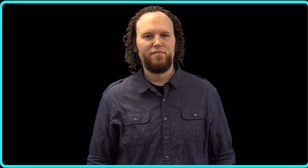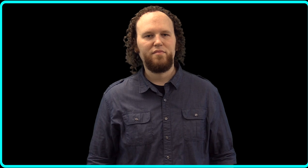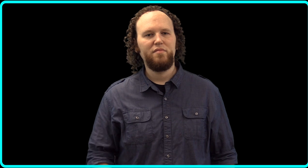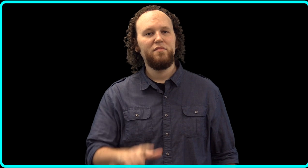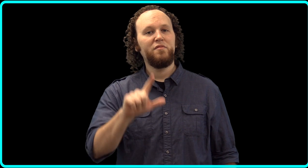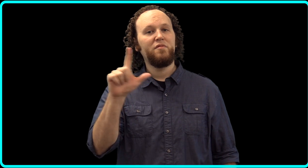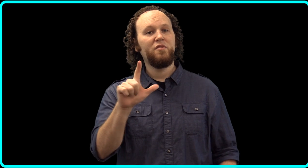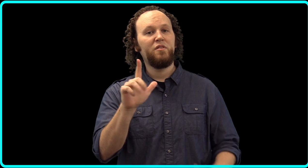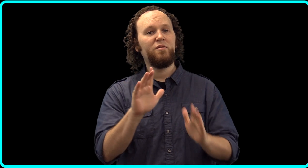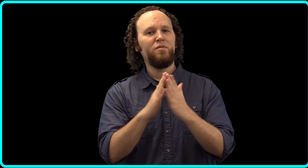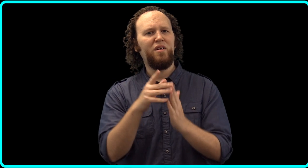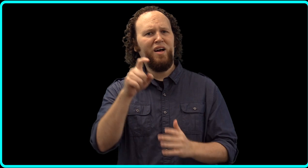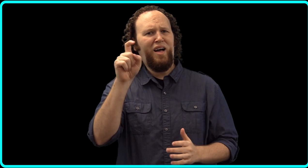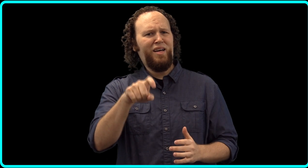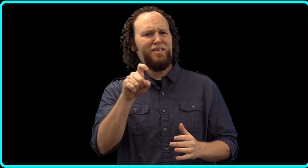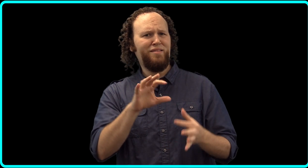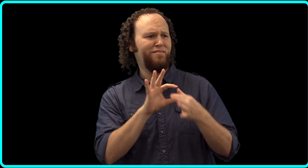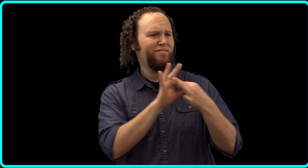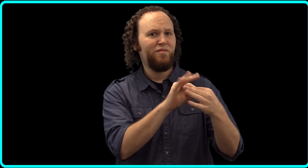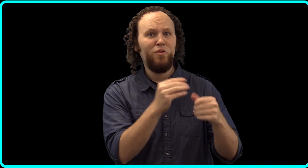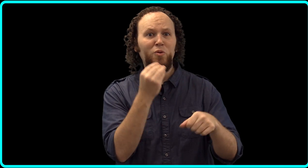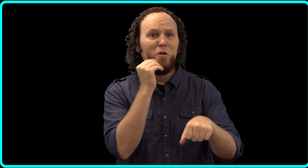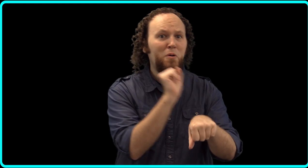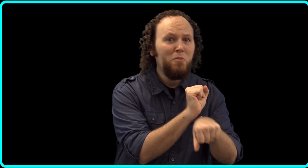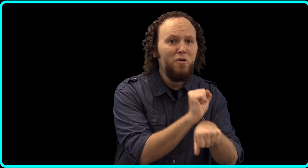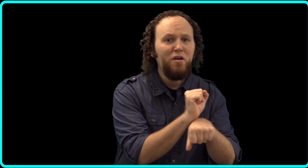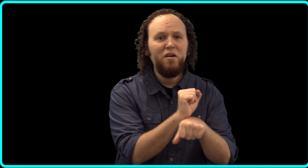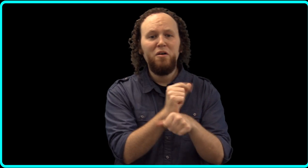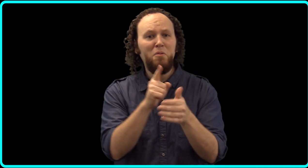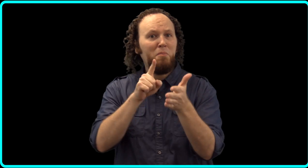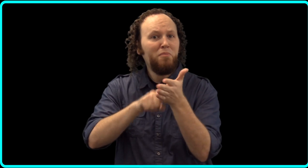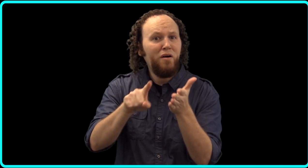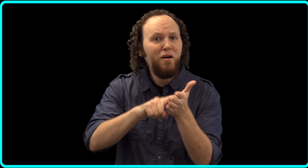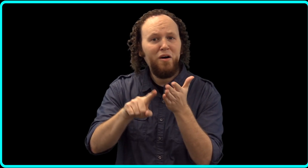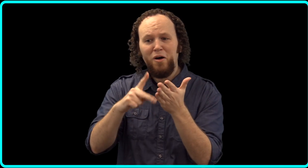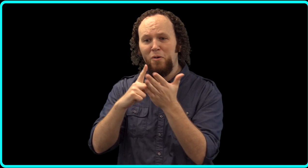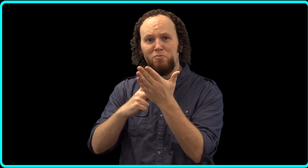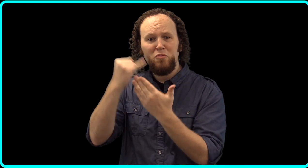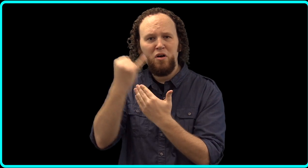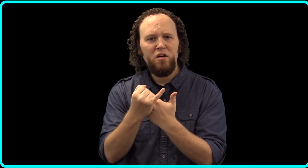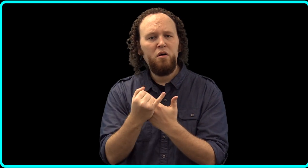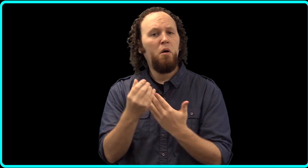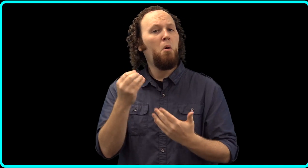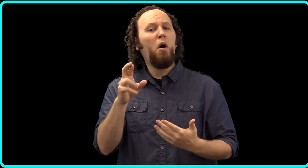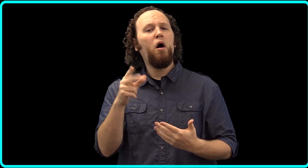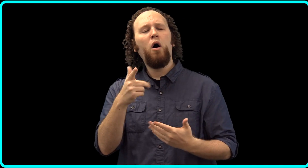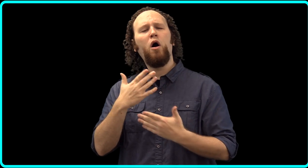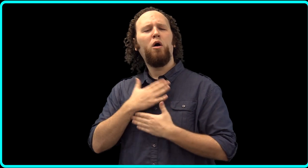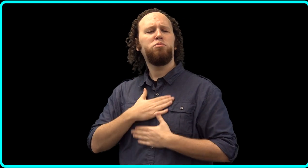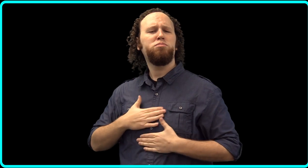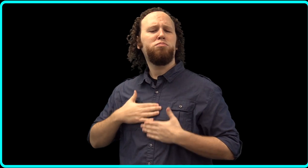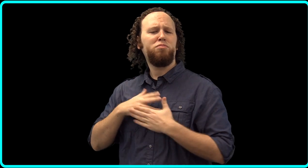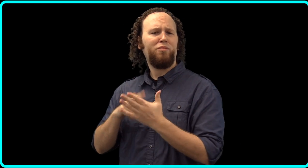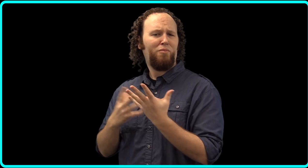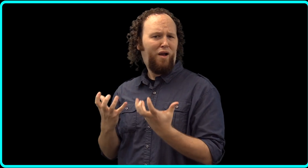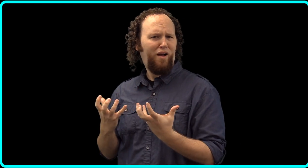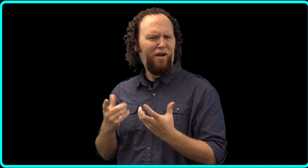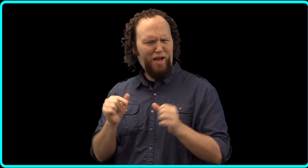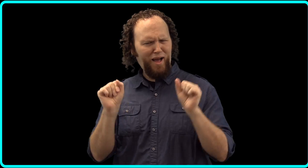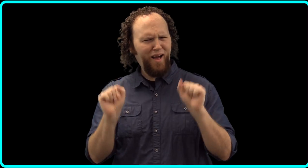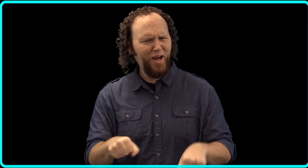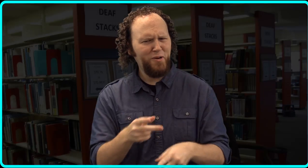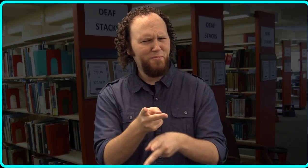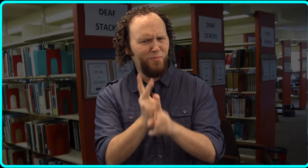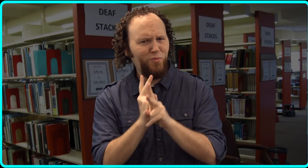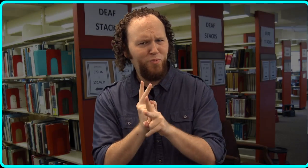Do you need Library books for homework or a research project, or for personal enjoyment? Borrow from us!